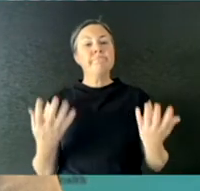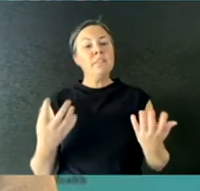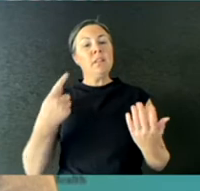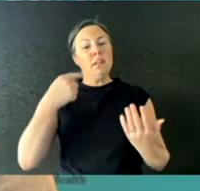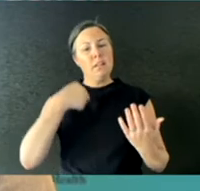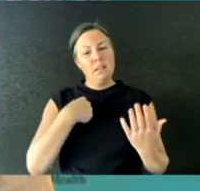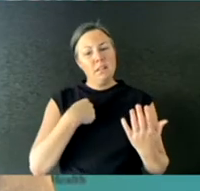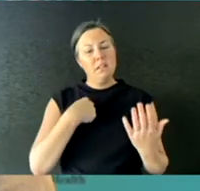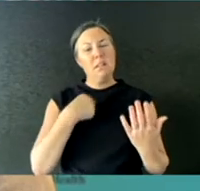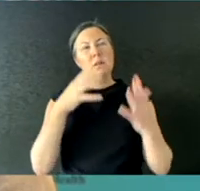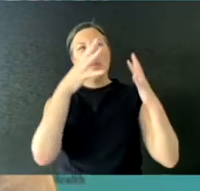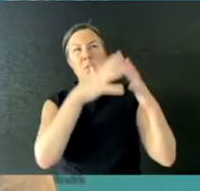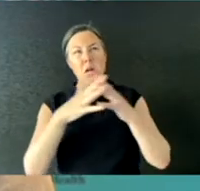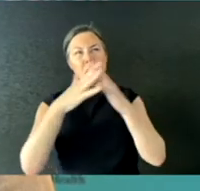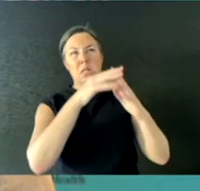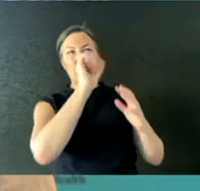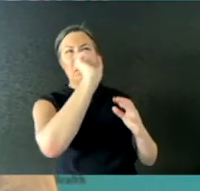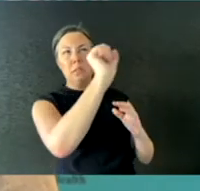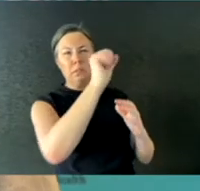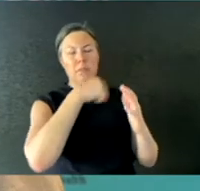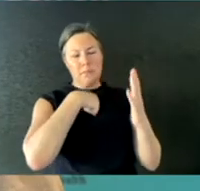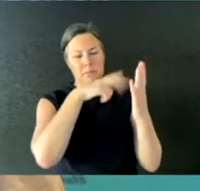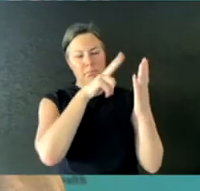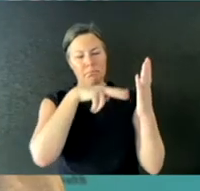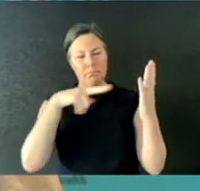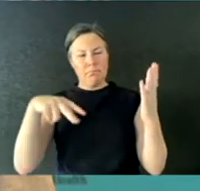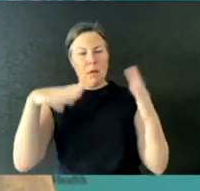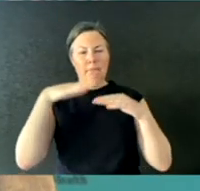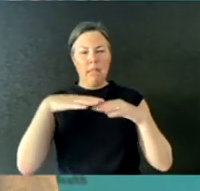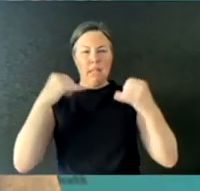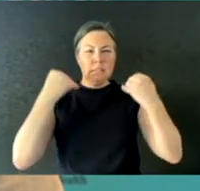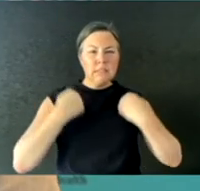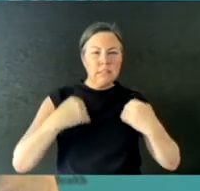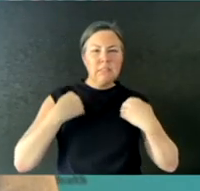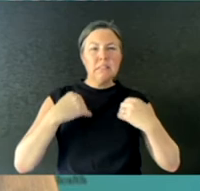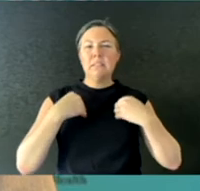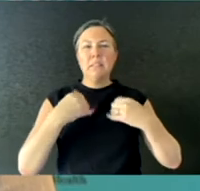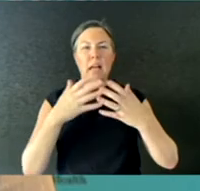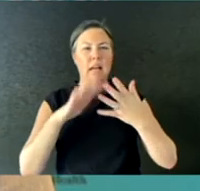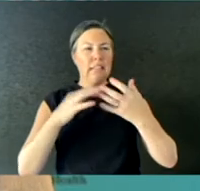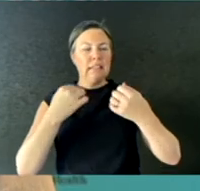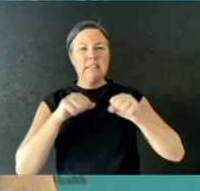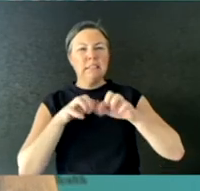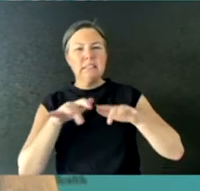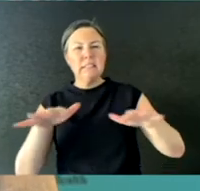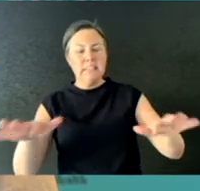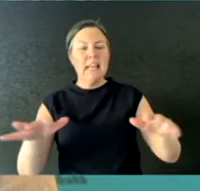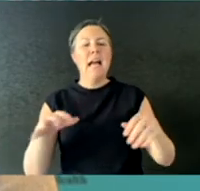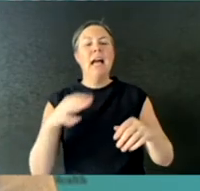fact I think the wording is fairly clear, that there is an increase in what we call aerosolisation.